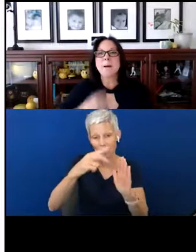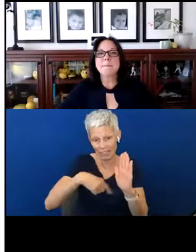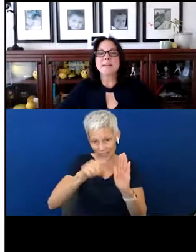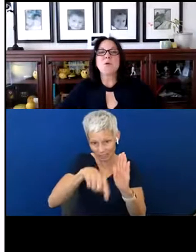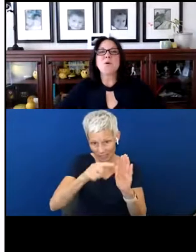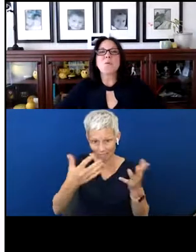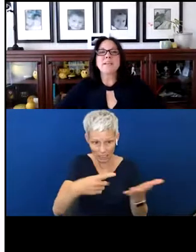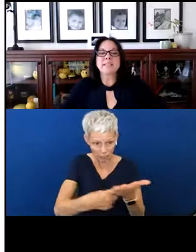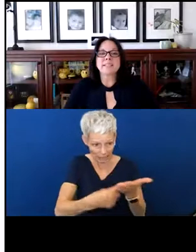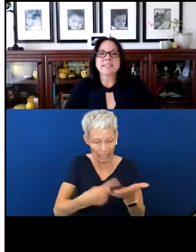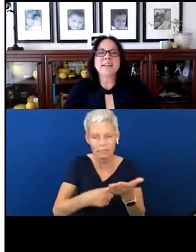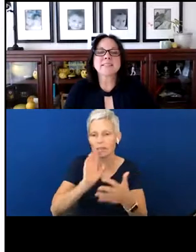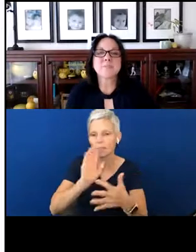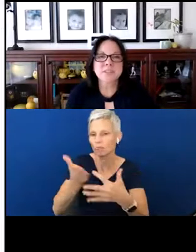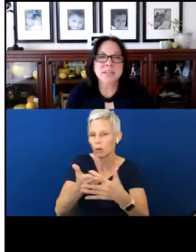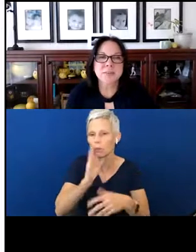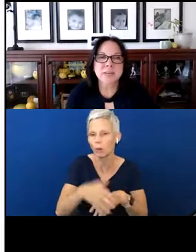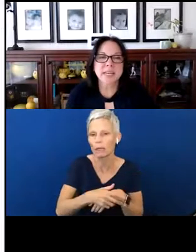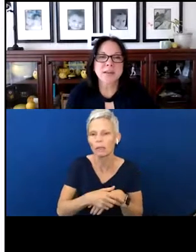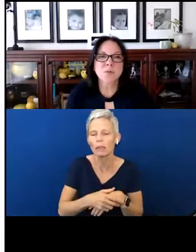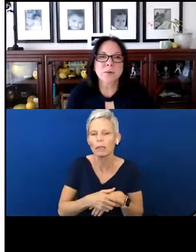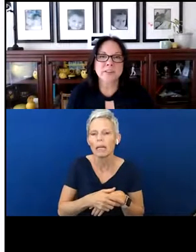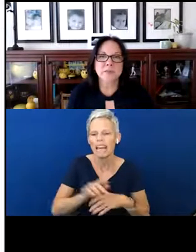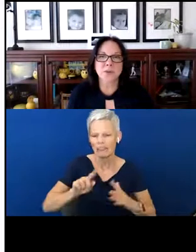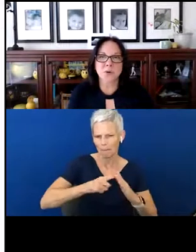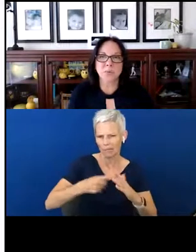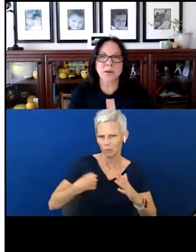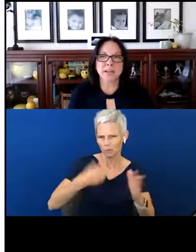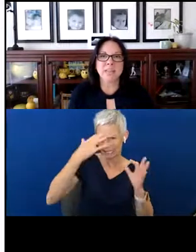But we did decide, as I mentioned in the beginning, we wanted to incorporate